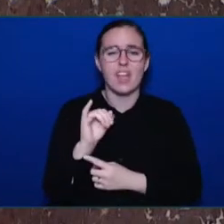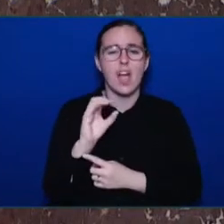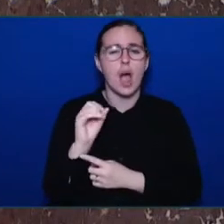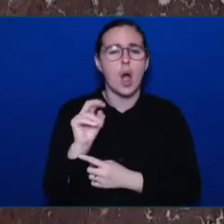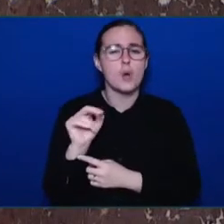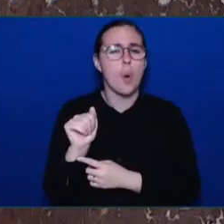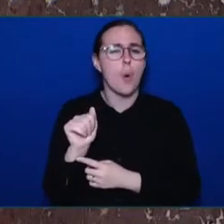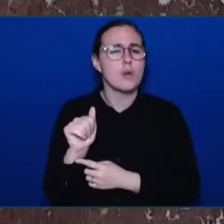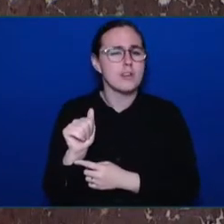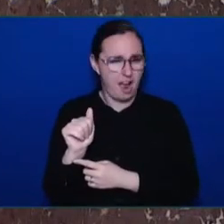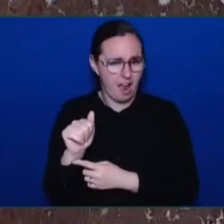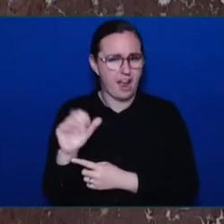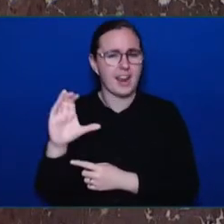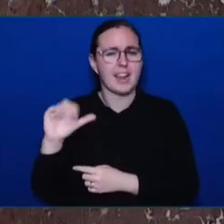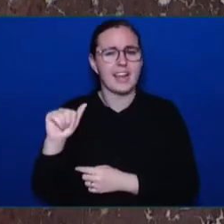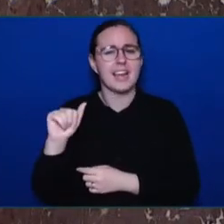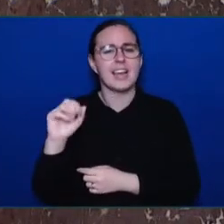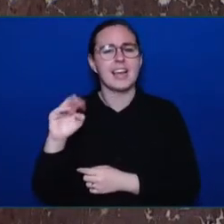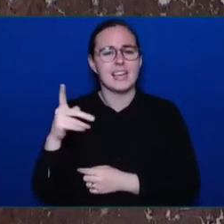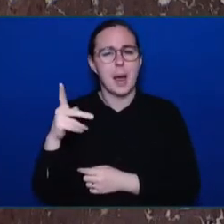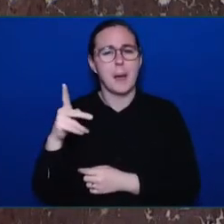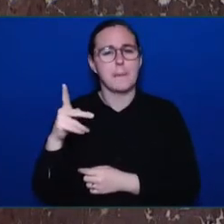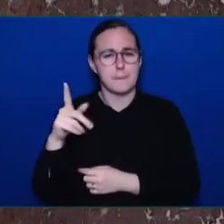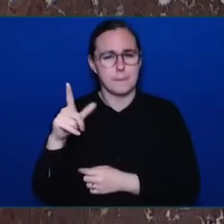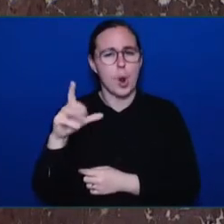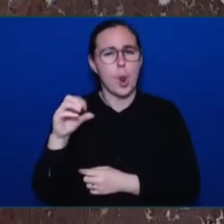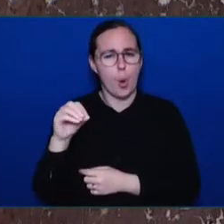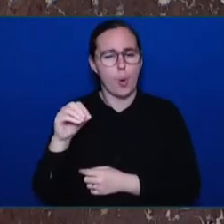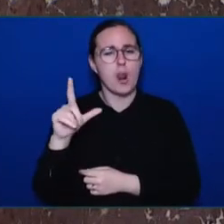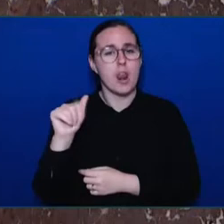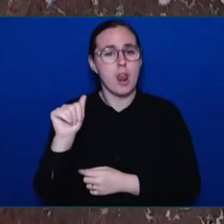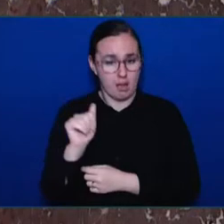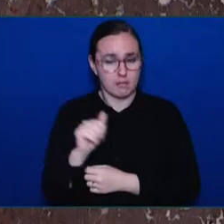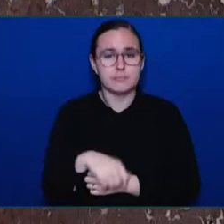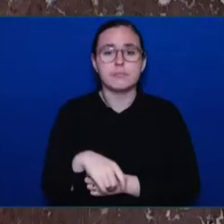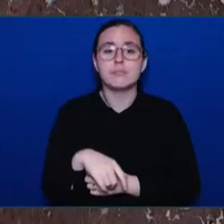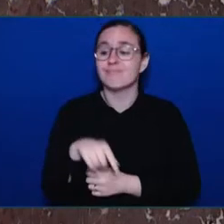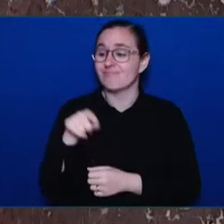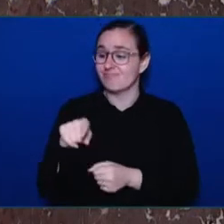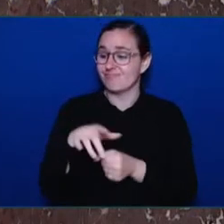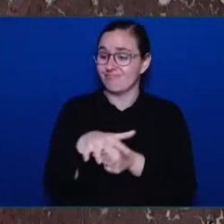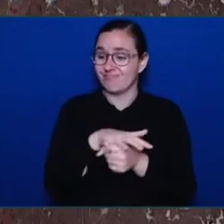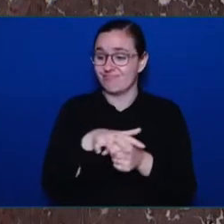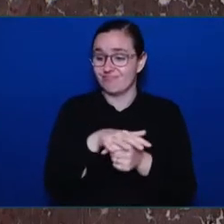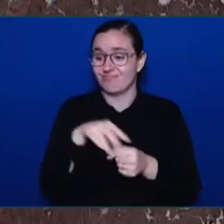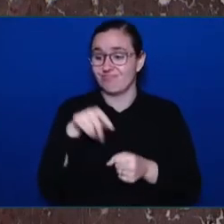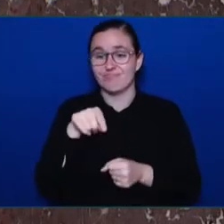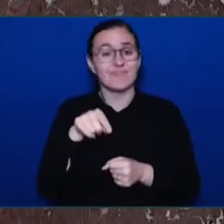The Community Justice Centre created a one-of-a-kind family conference model of restorative justice